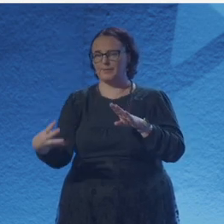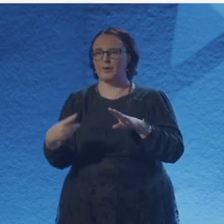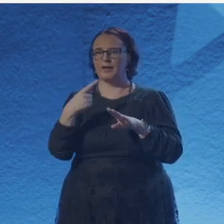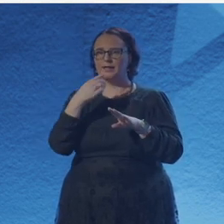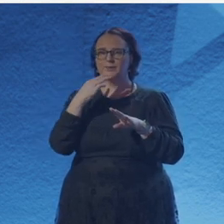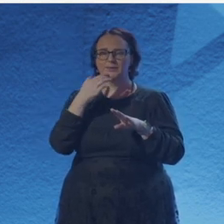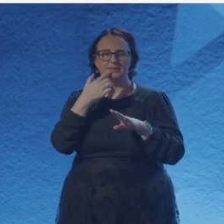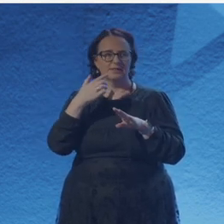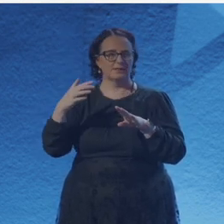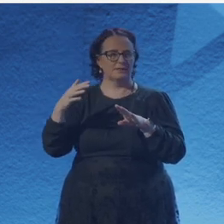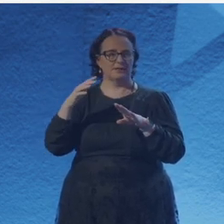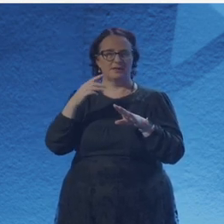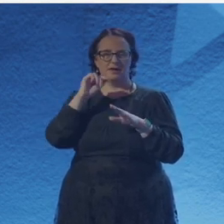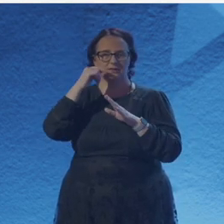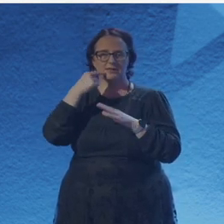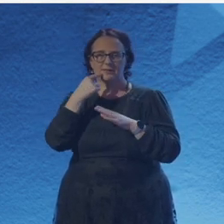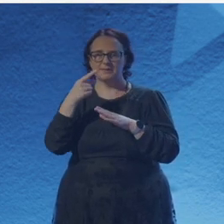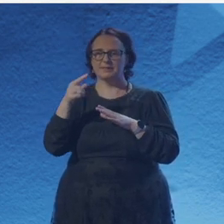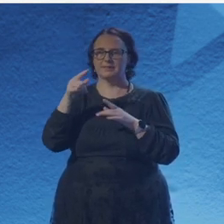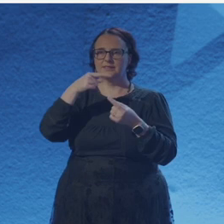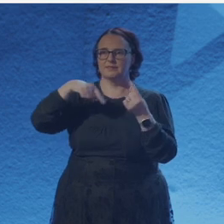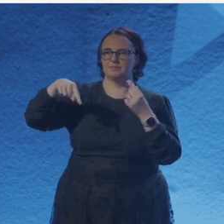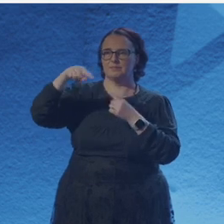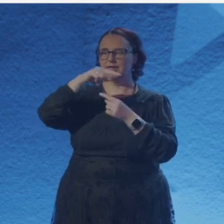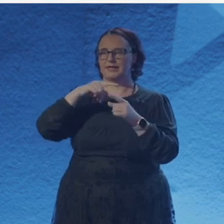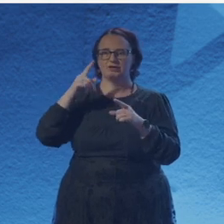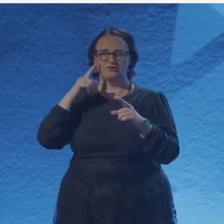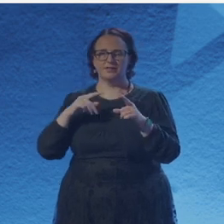Gases, 1856.